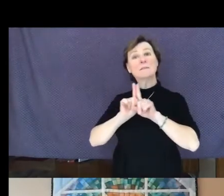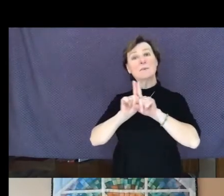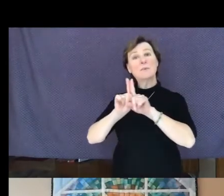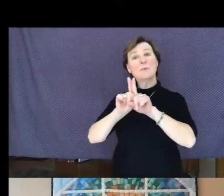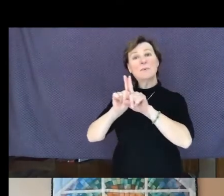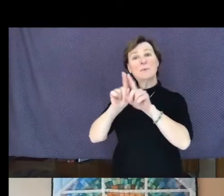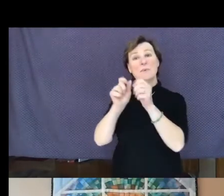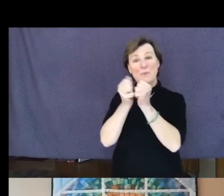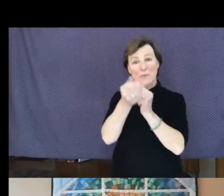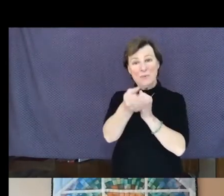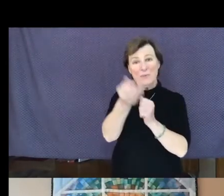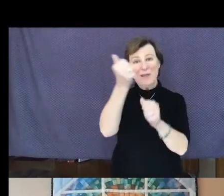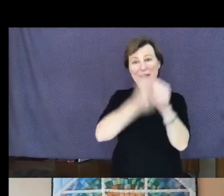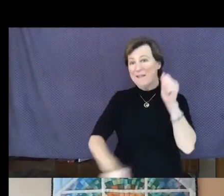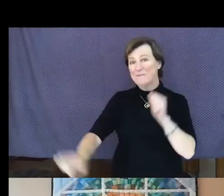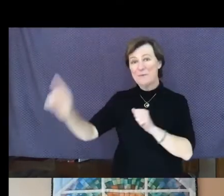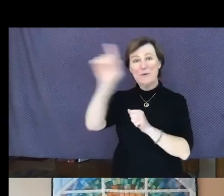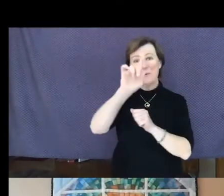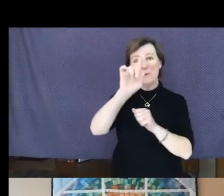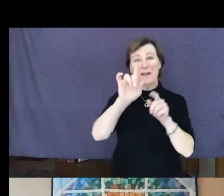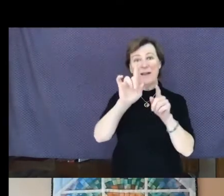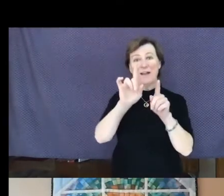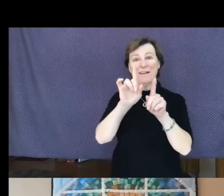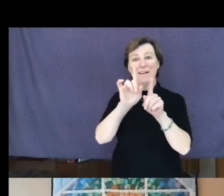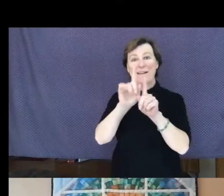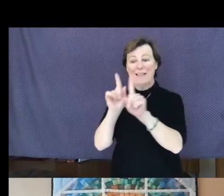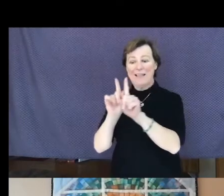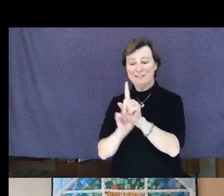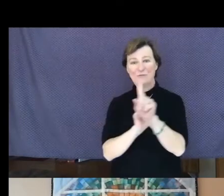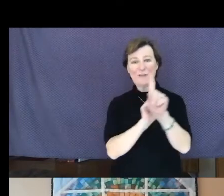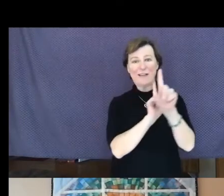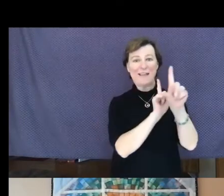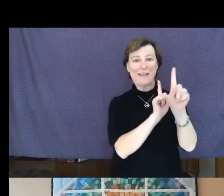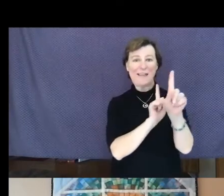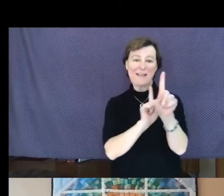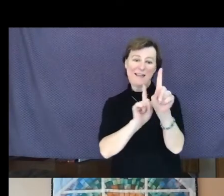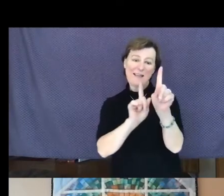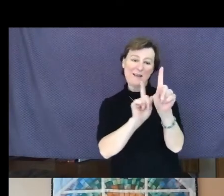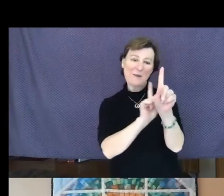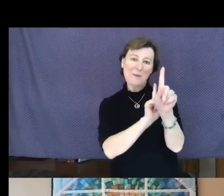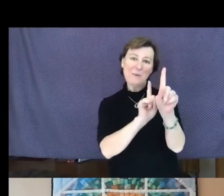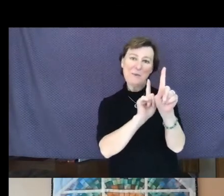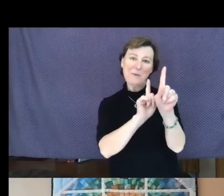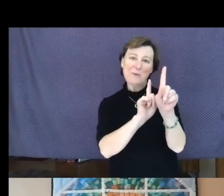like a shadow, or a friend.